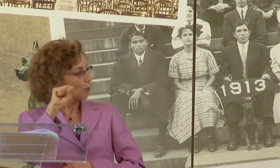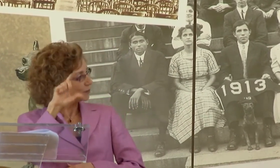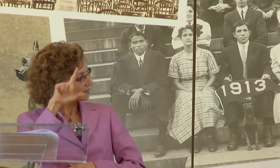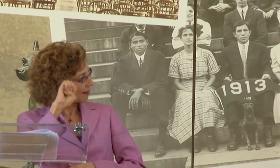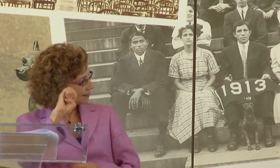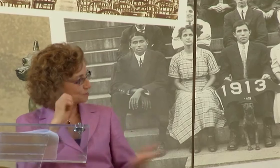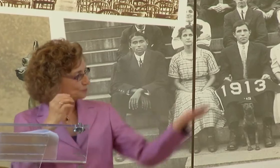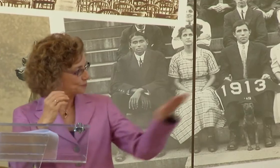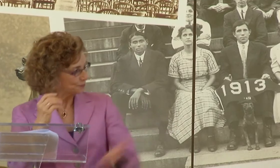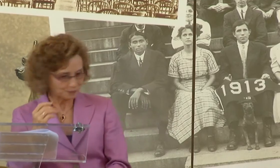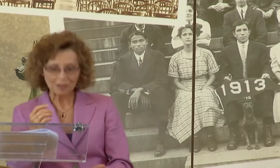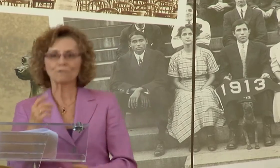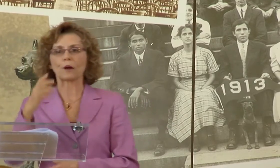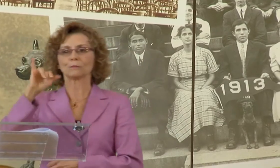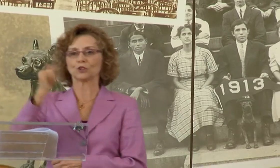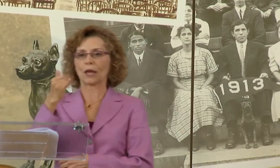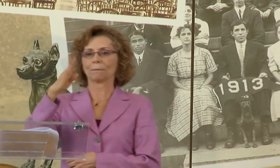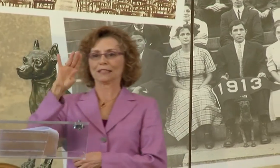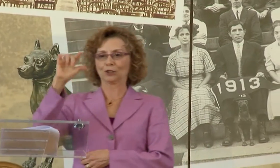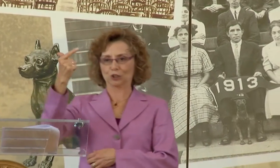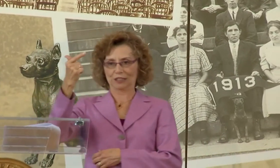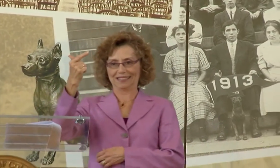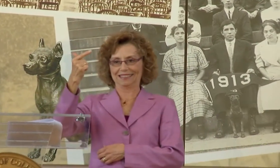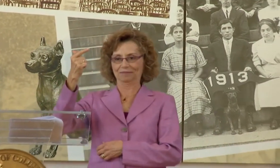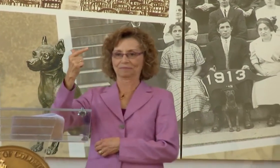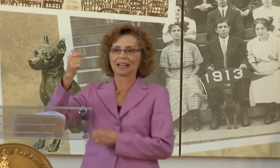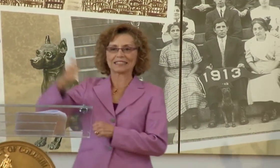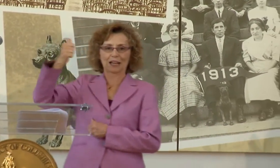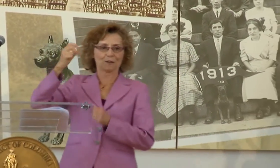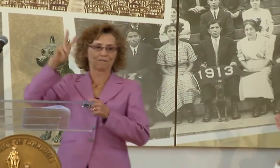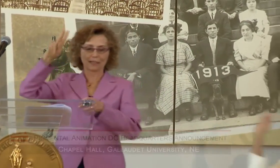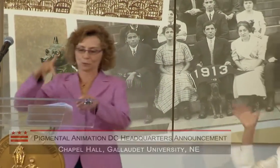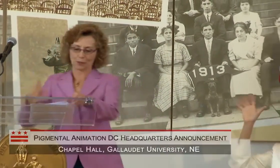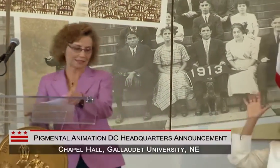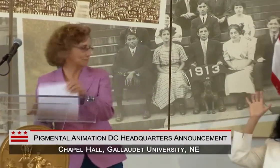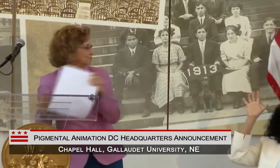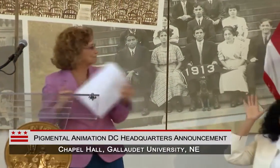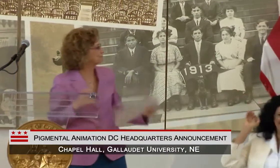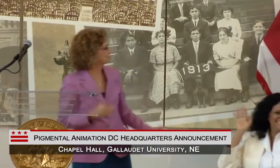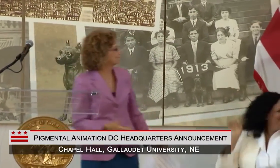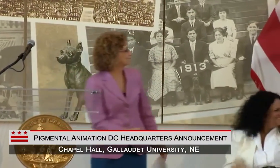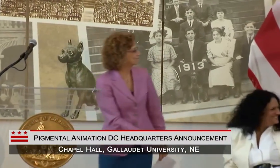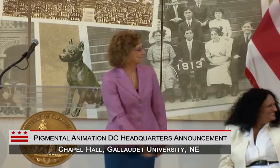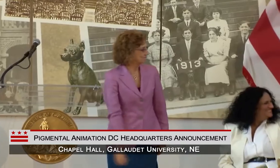ROBIN MOSLE. ROBIN COMES FROM JBG. SHE IS THE EXECUTIVE VICE-PRESIDENT.